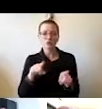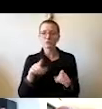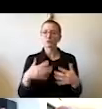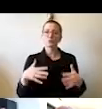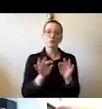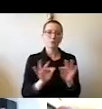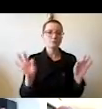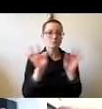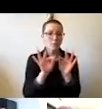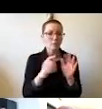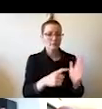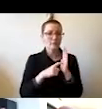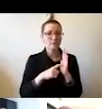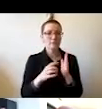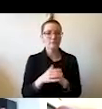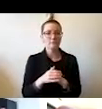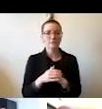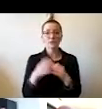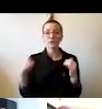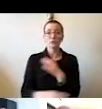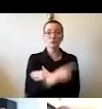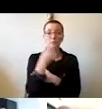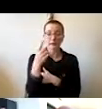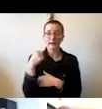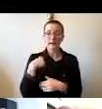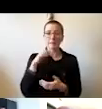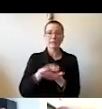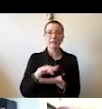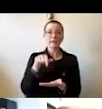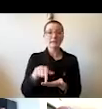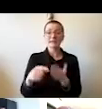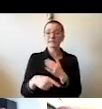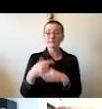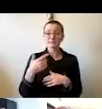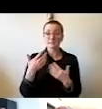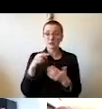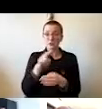These are certainly the days I believe for which this university was created.